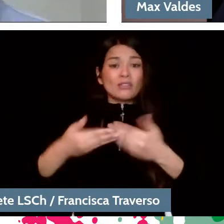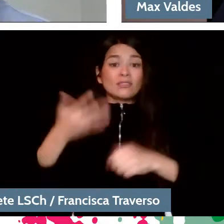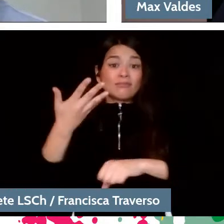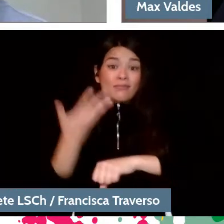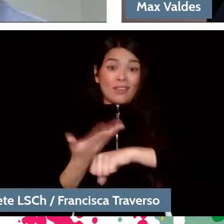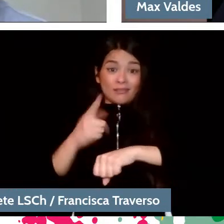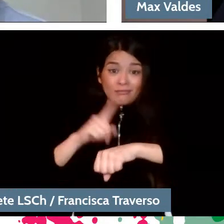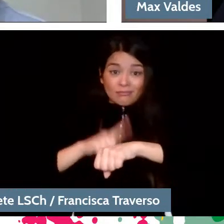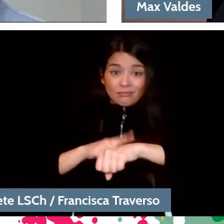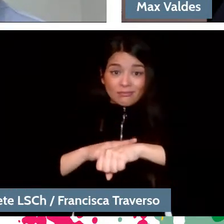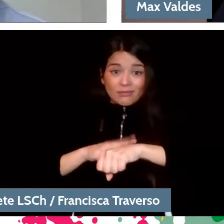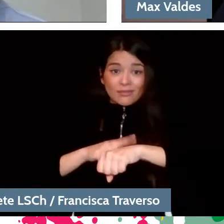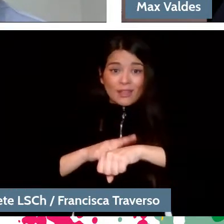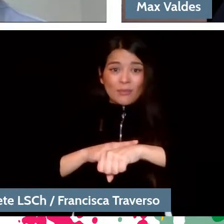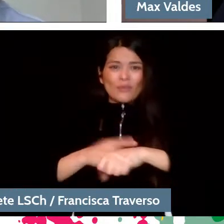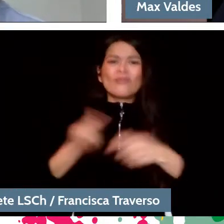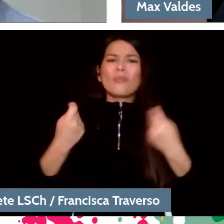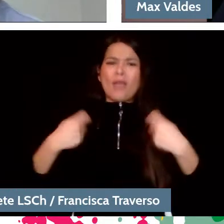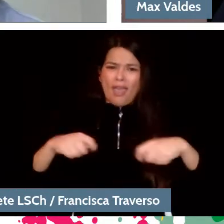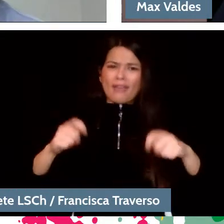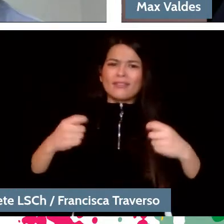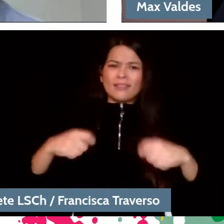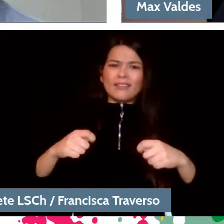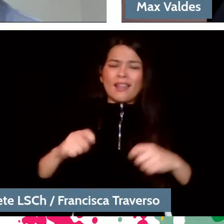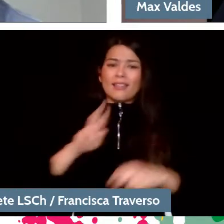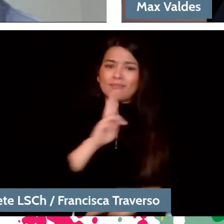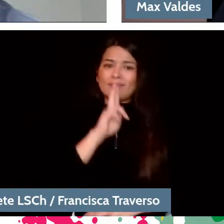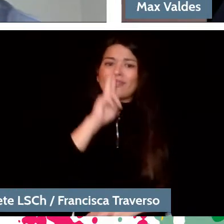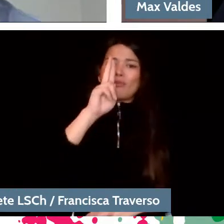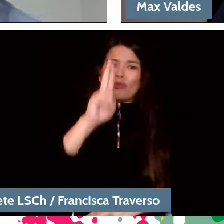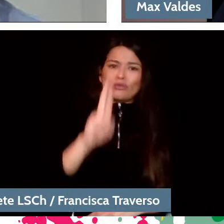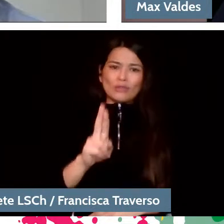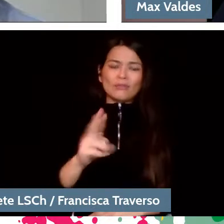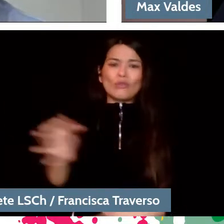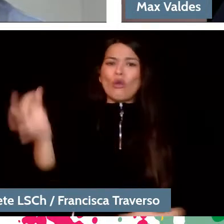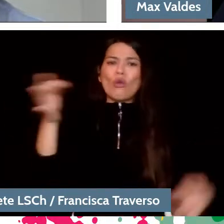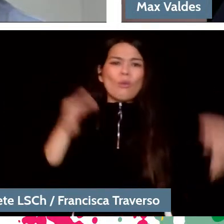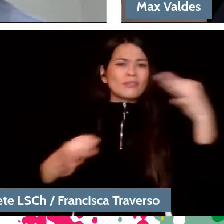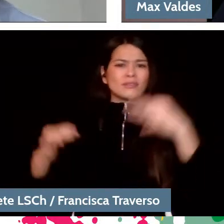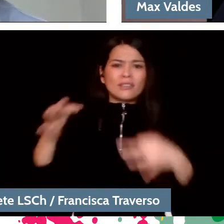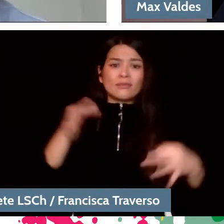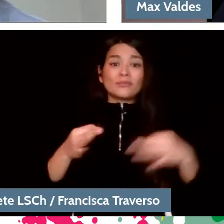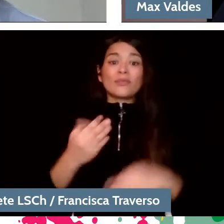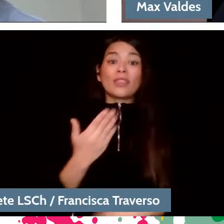we will try to take your questions, comments that you want to make. I also see through the comments